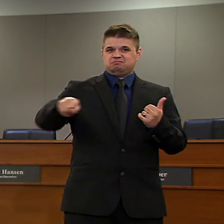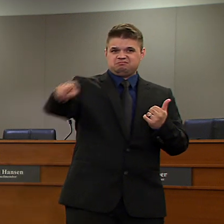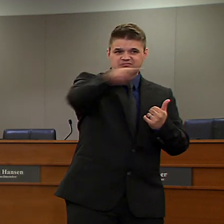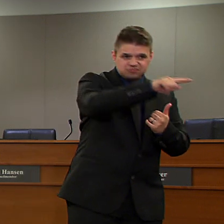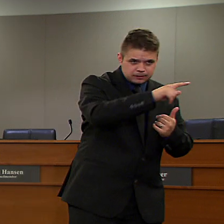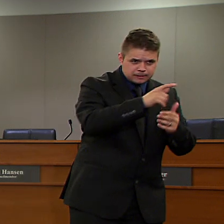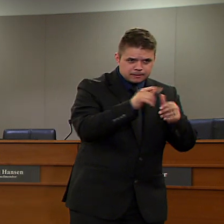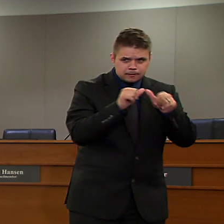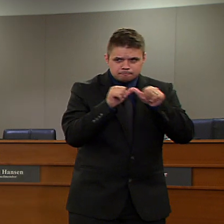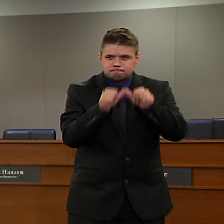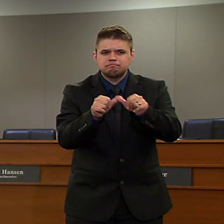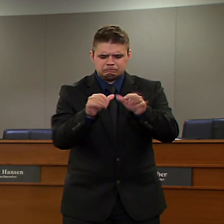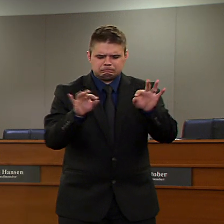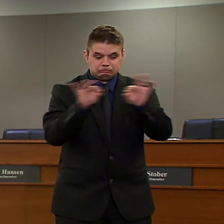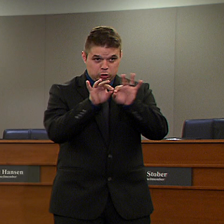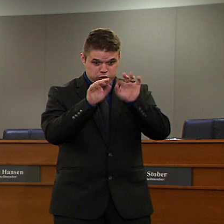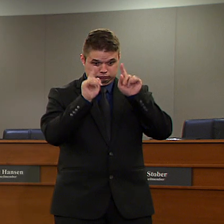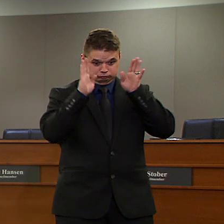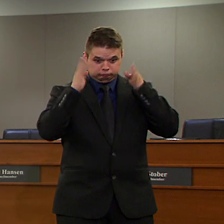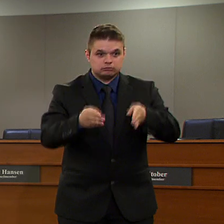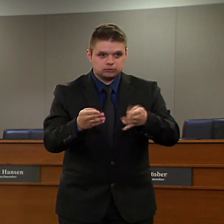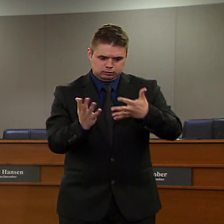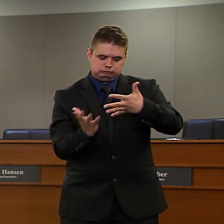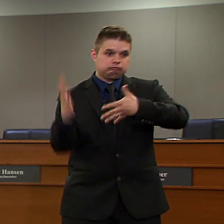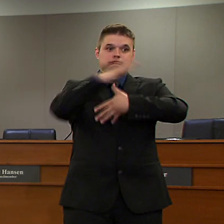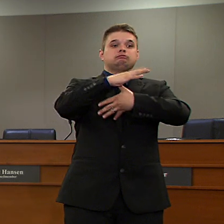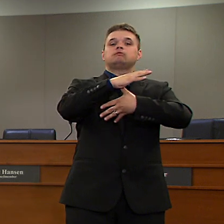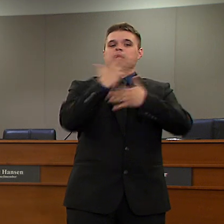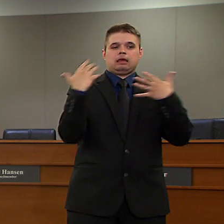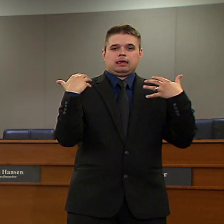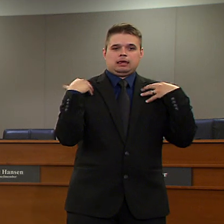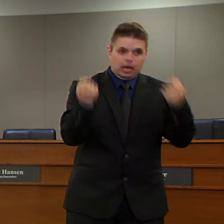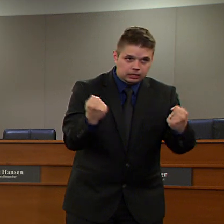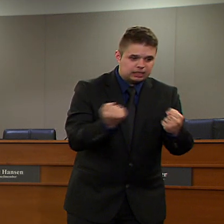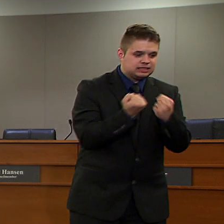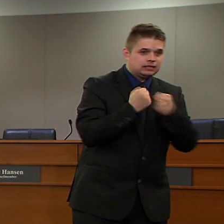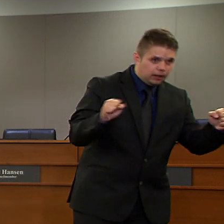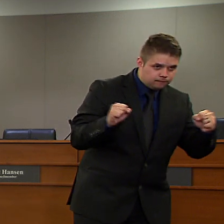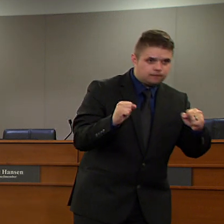health, safety and well-being. Please take care of yourself.